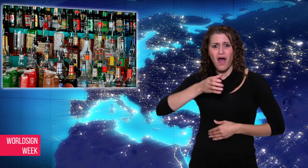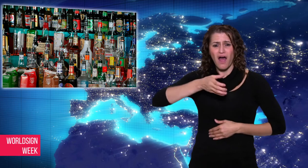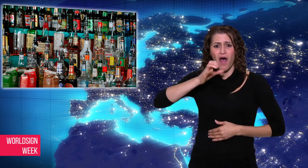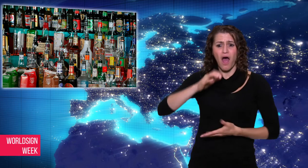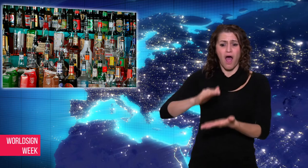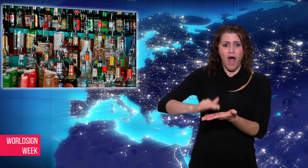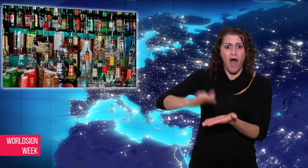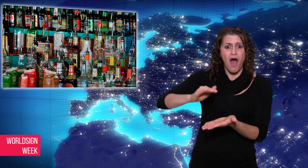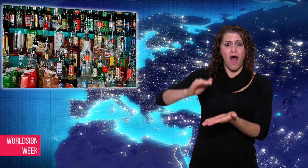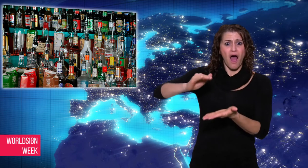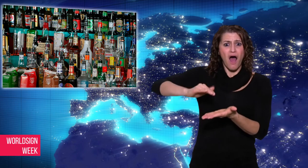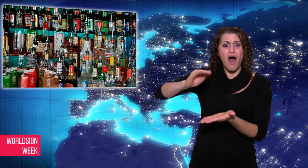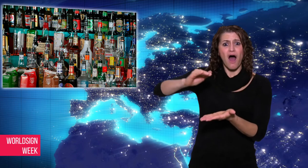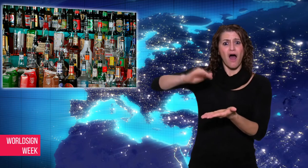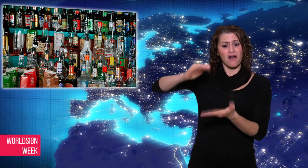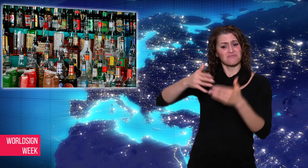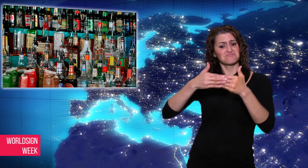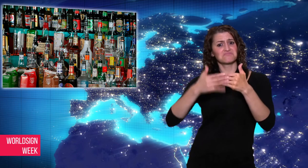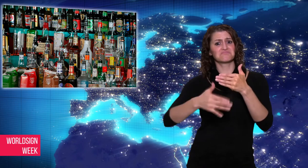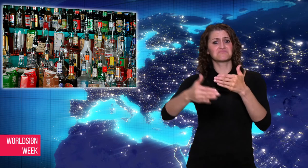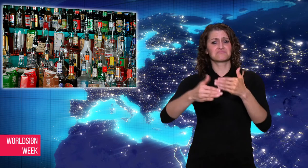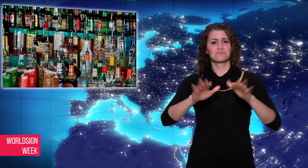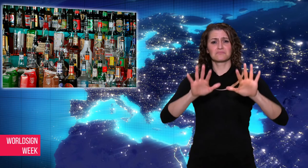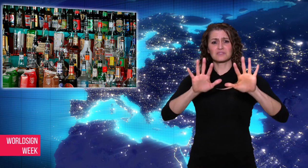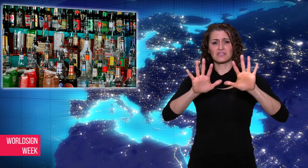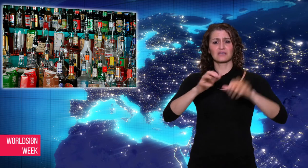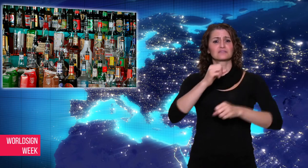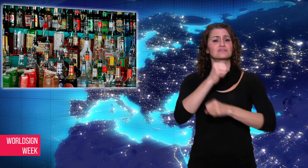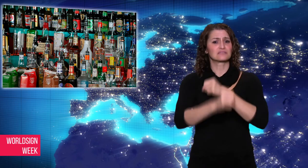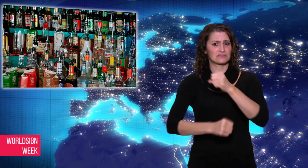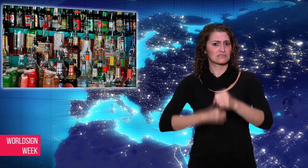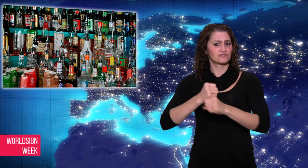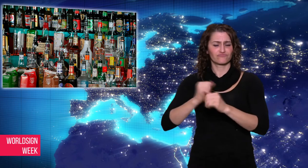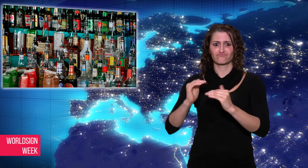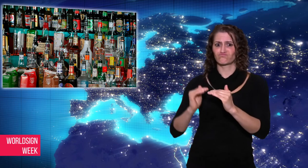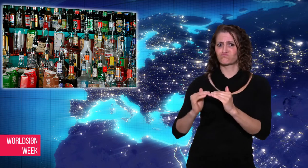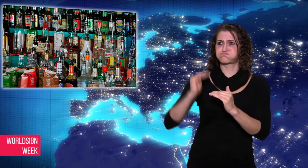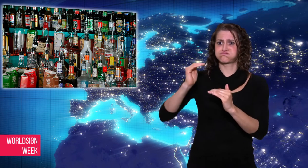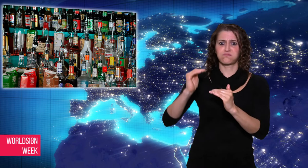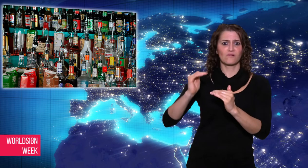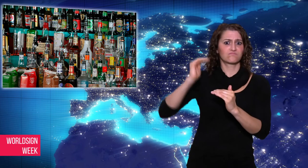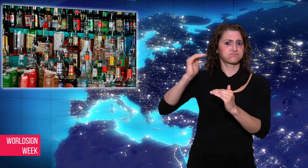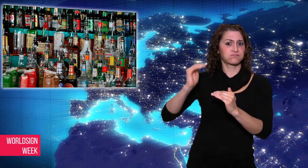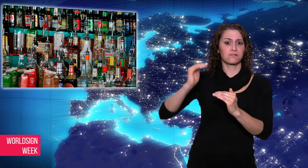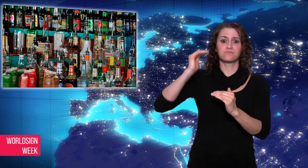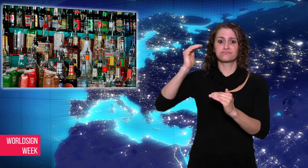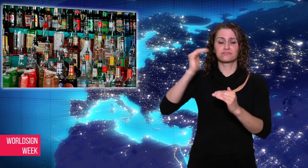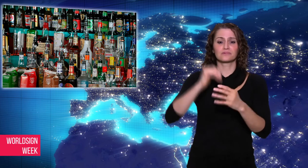predict would increase over the